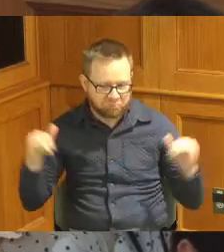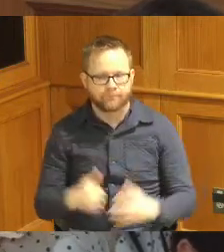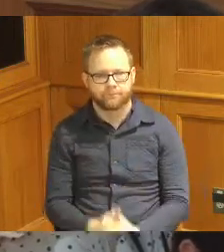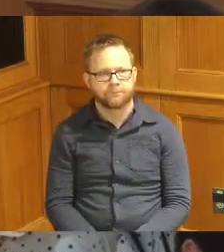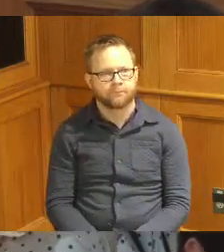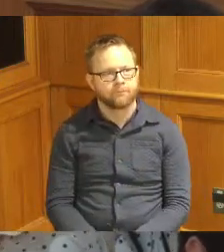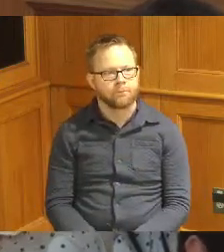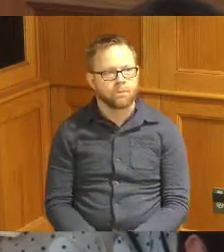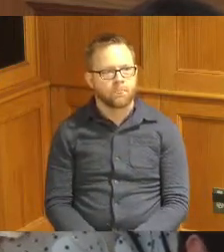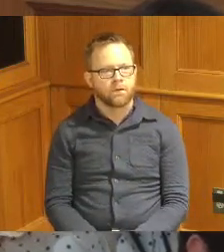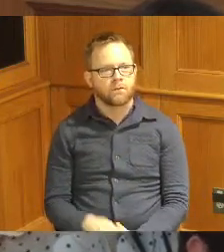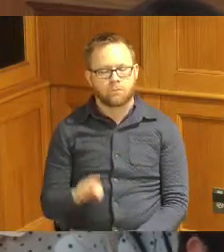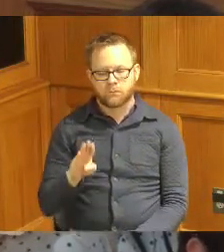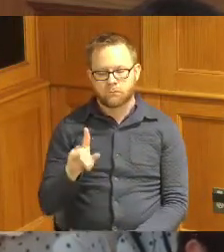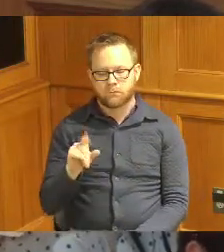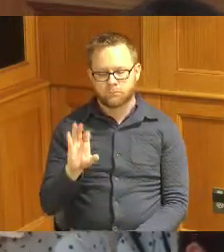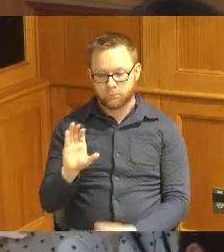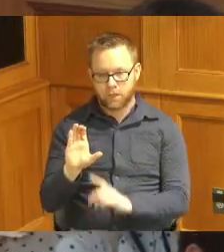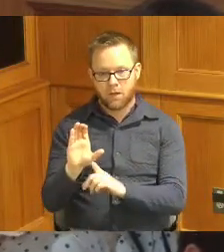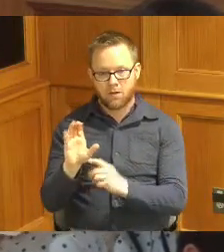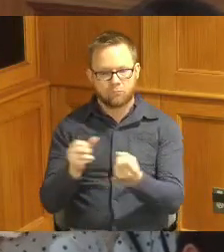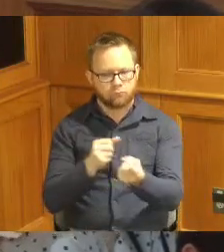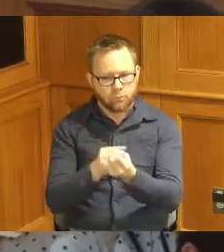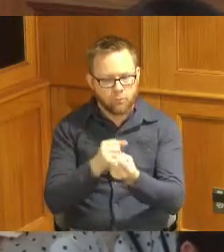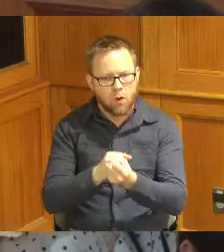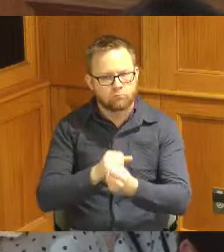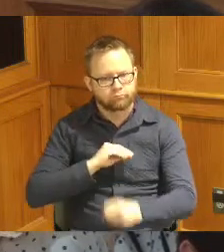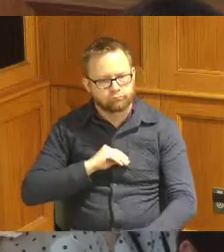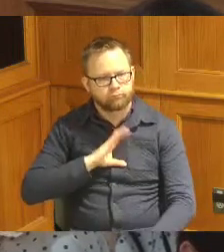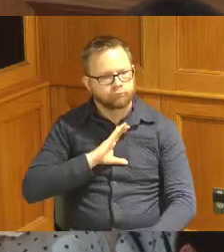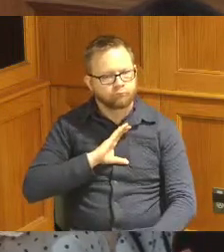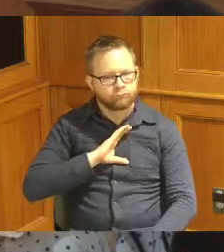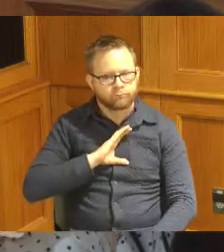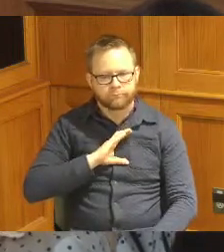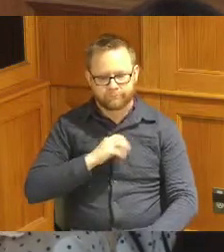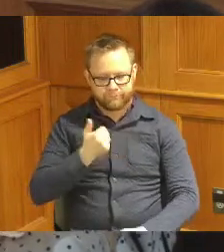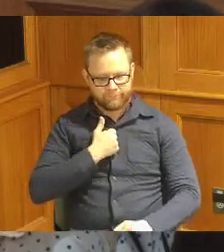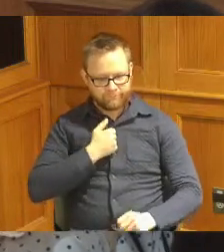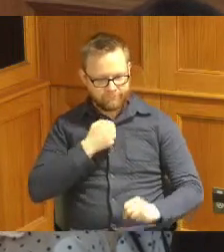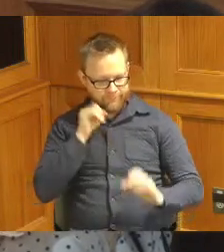block promotes increased self-esteem self-image learn skills to de-stress